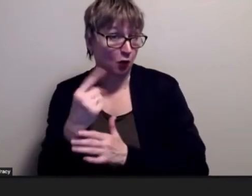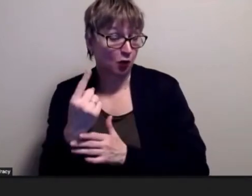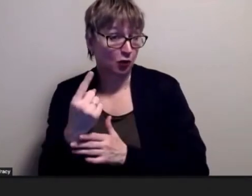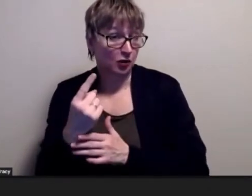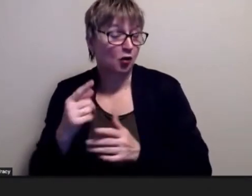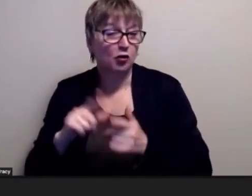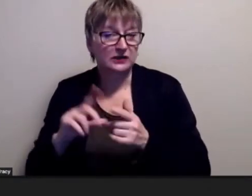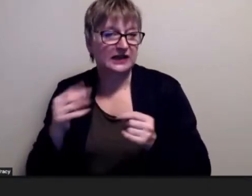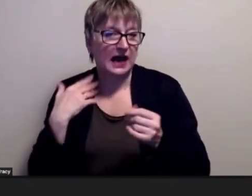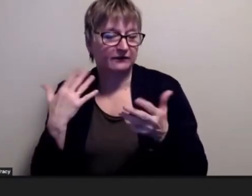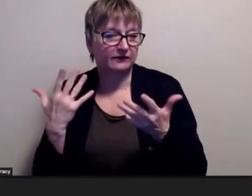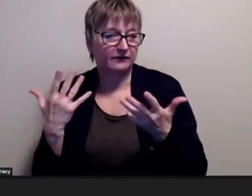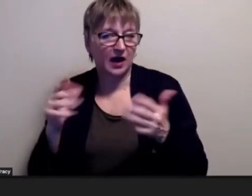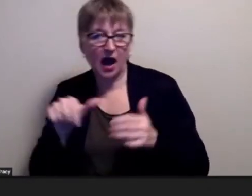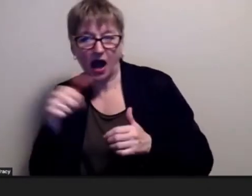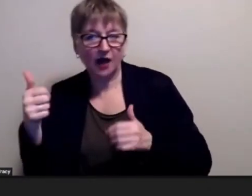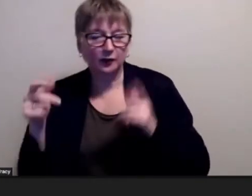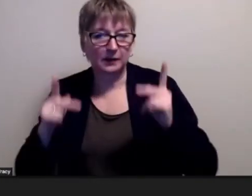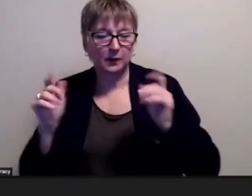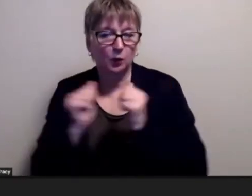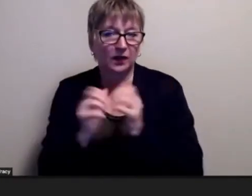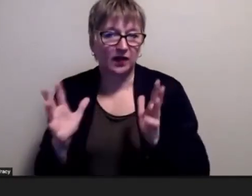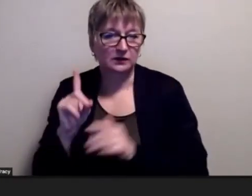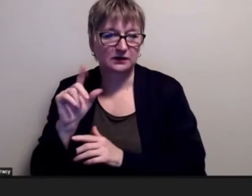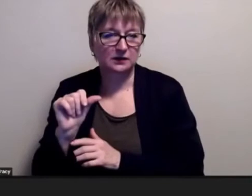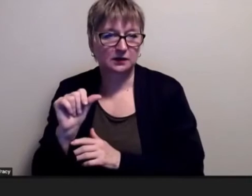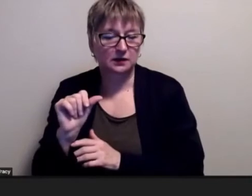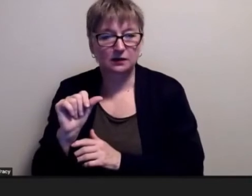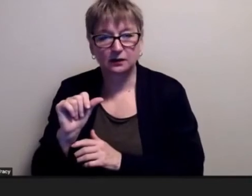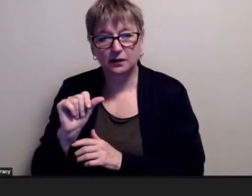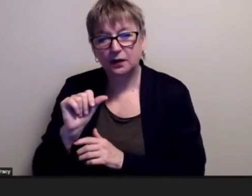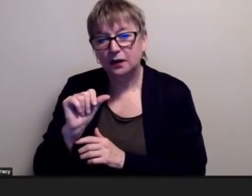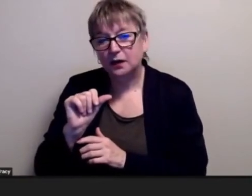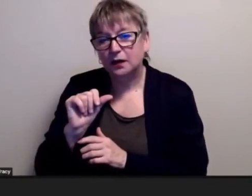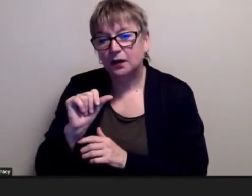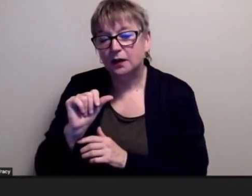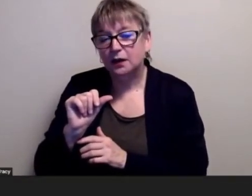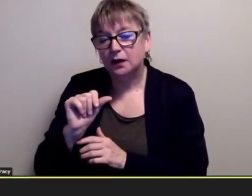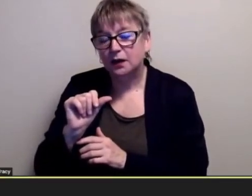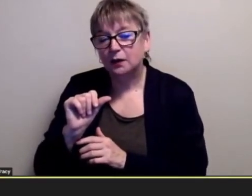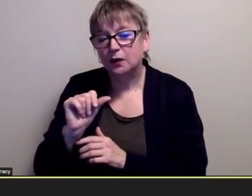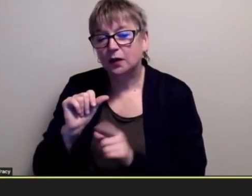people who didn't have any disabilities was it like a man changed and including